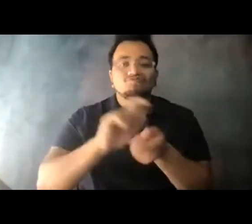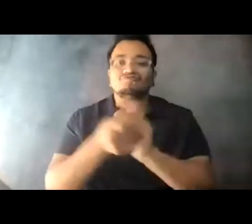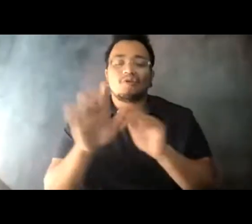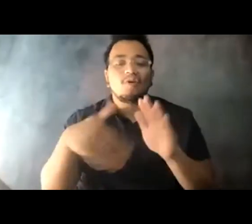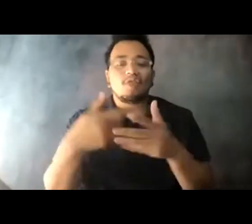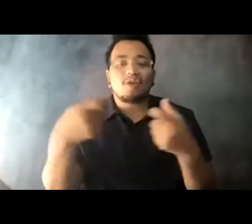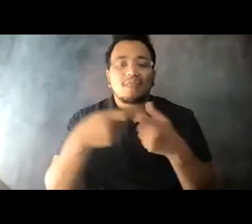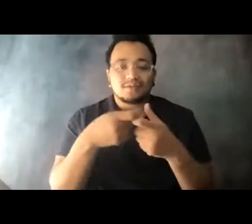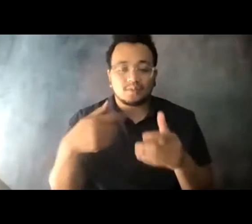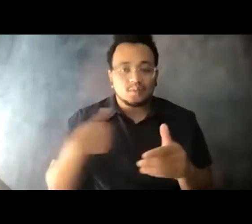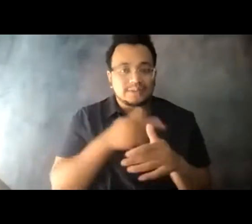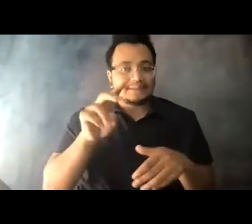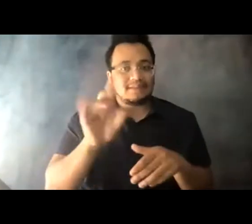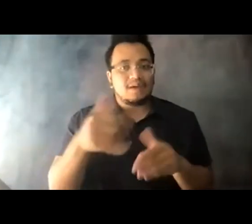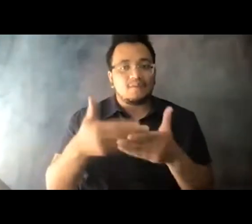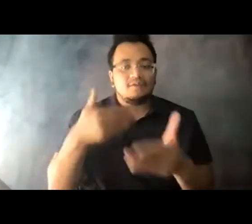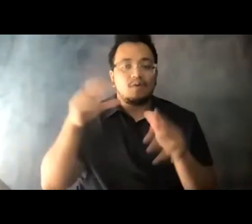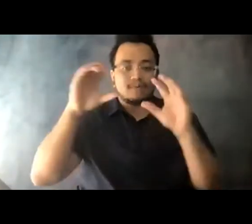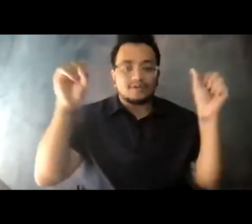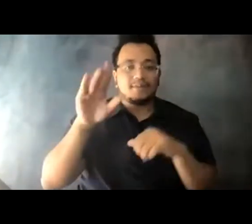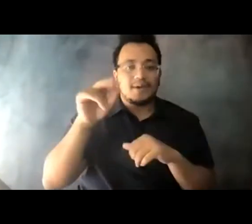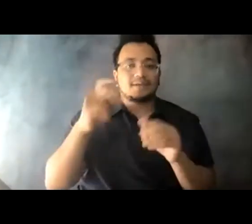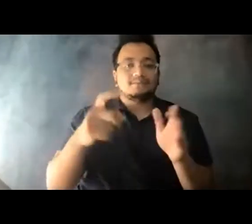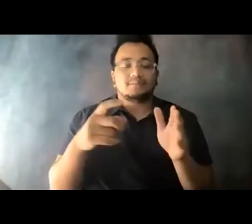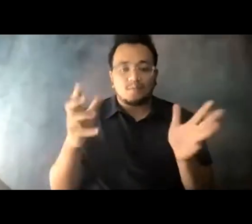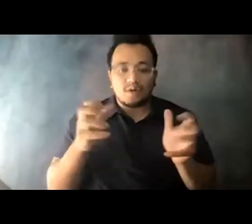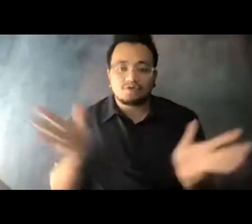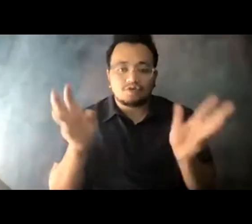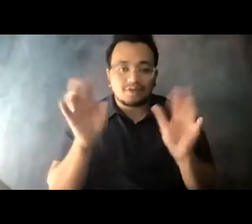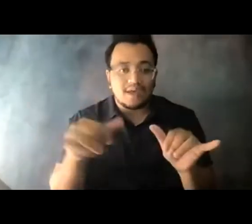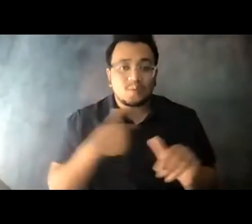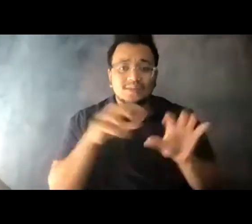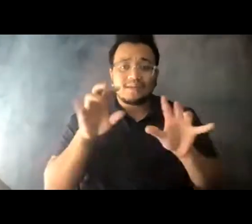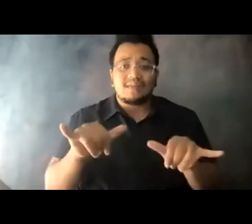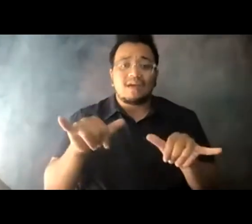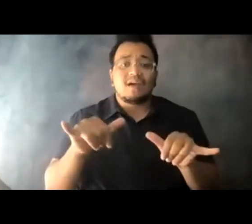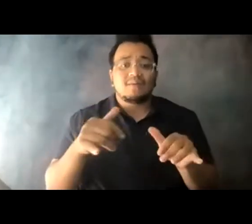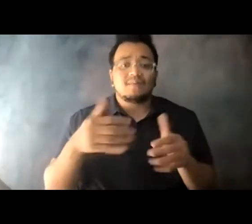14:09:14 We would like Californians and everyone, actually, to connect those important dots